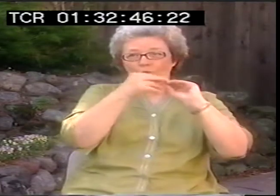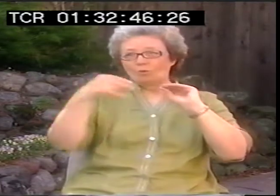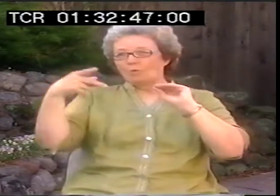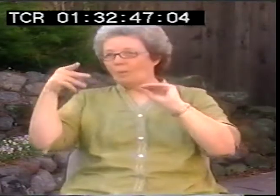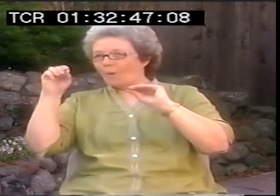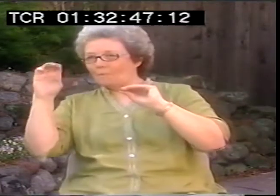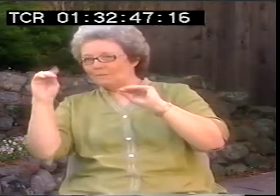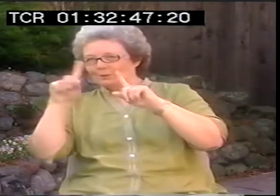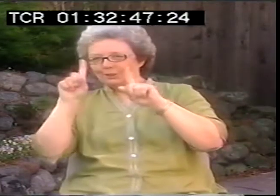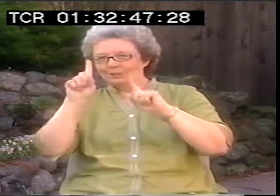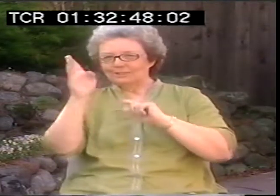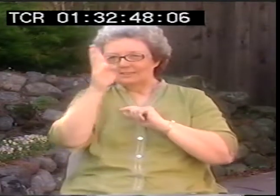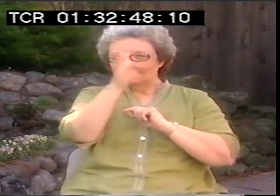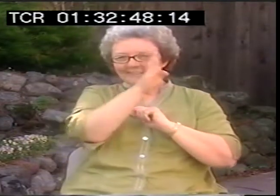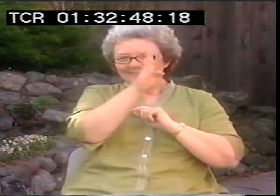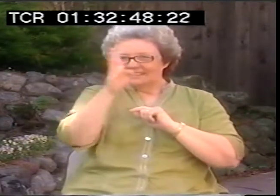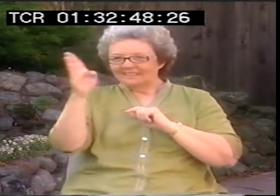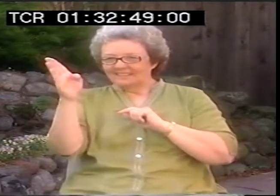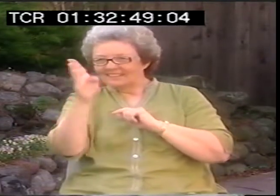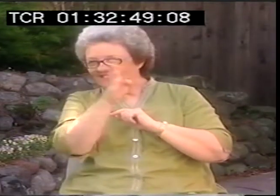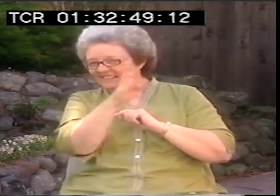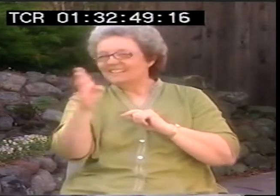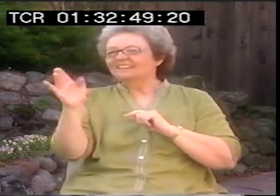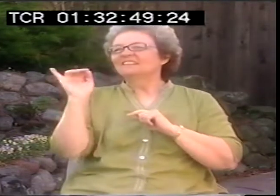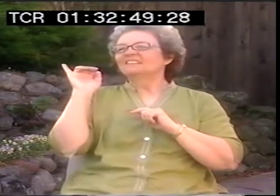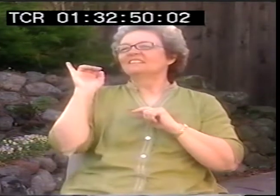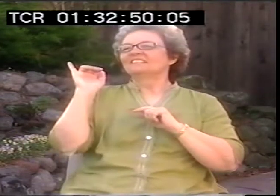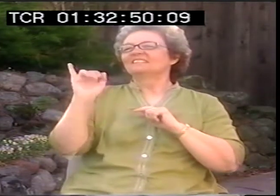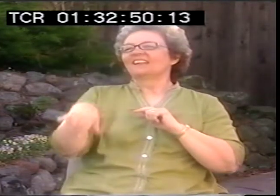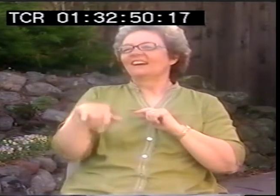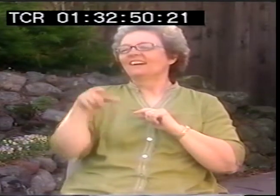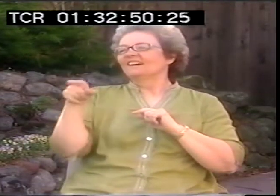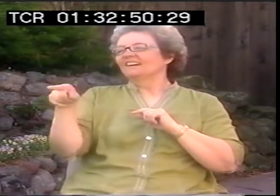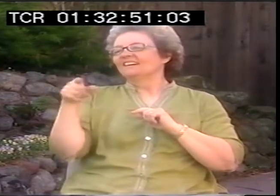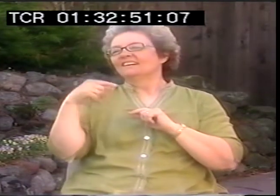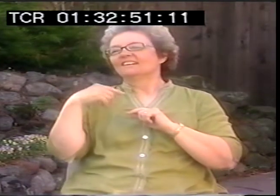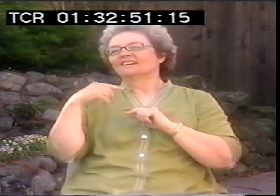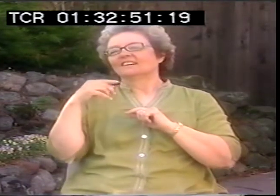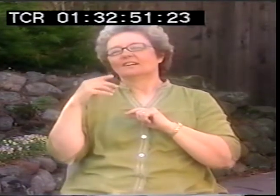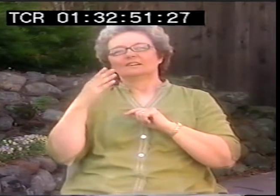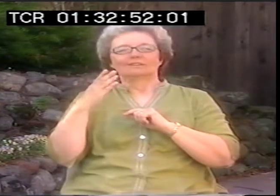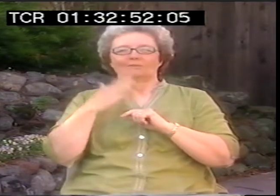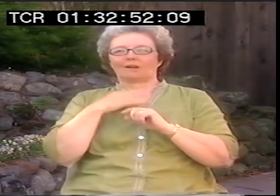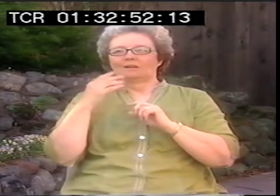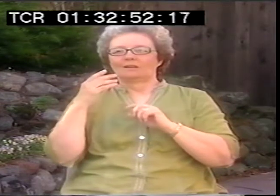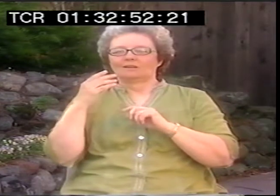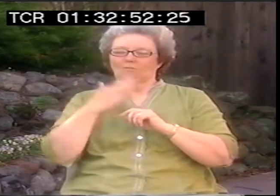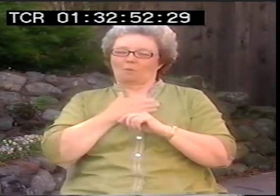Where a story is and where a poem begins, sometimes that line is quite fluid.